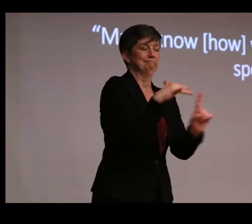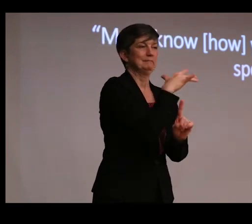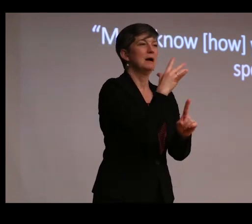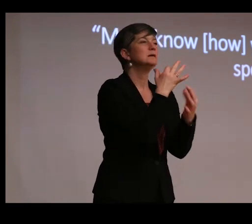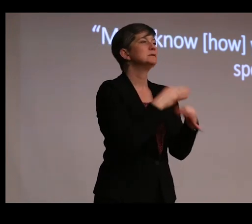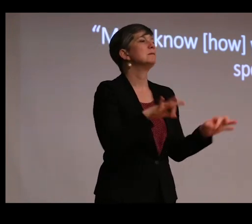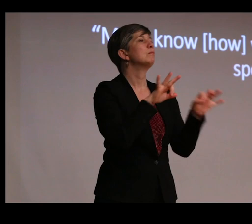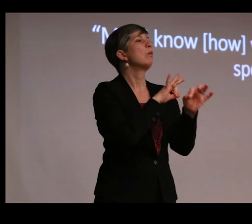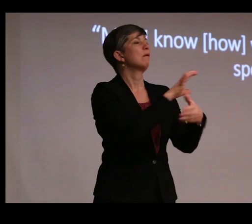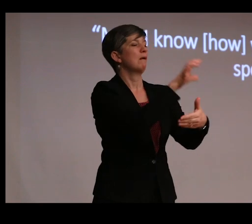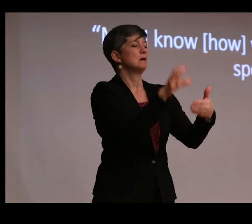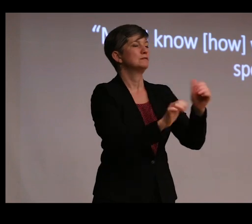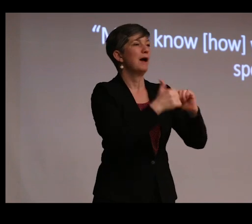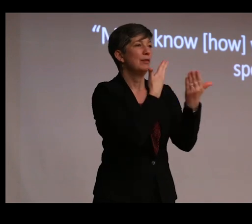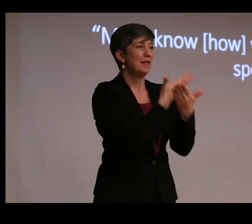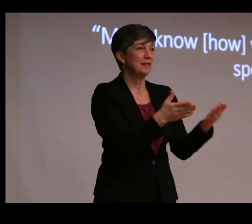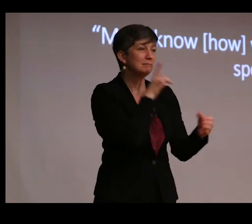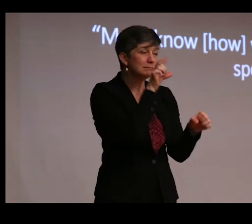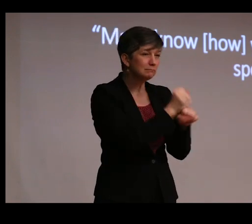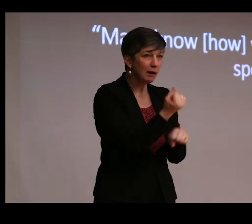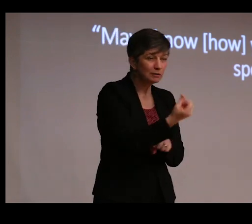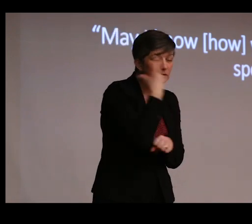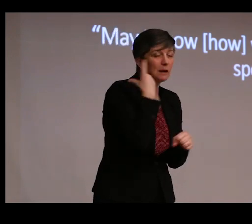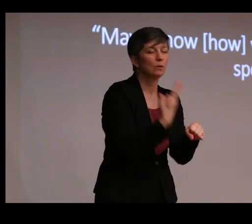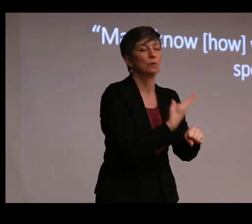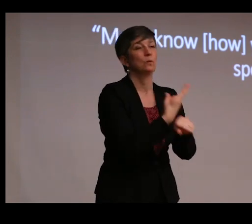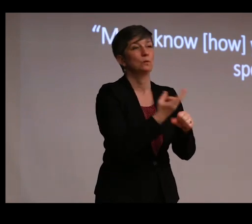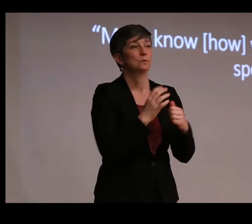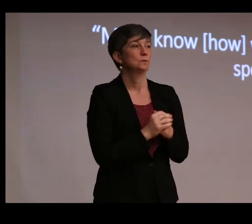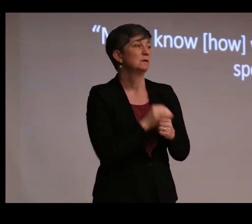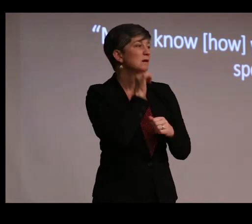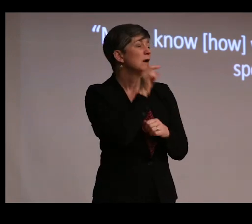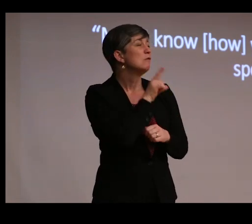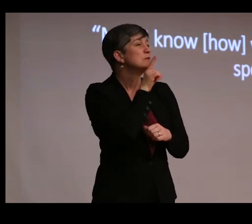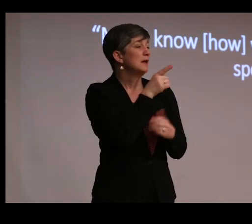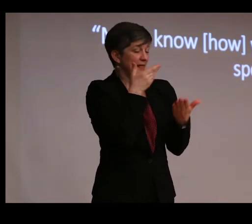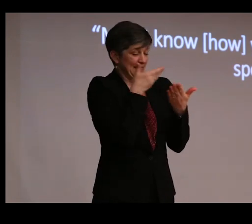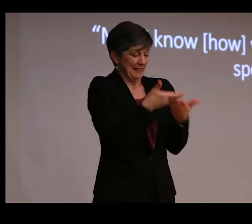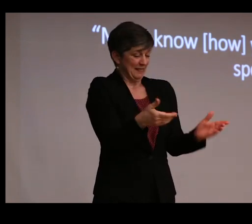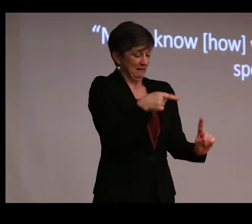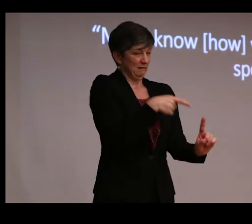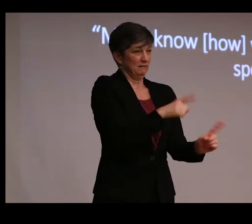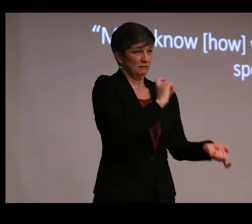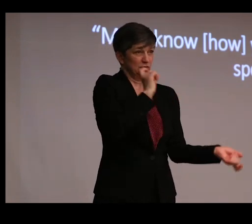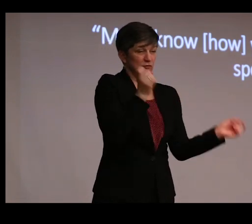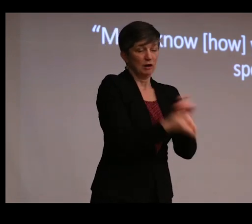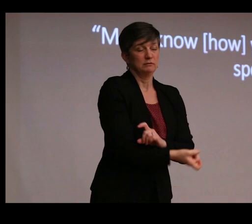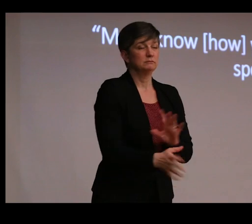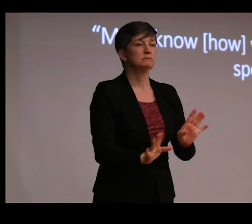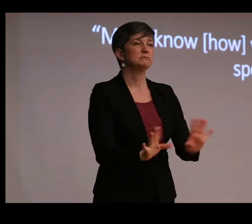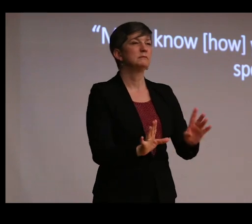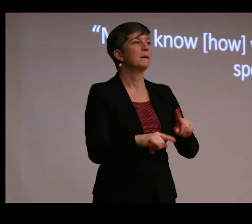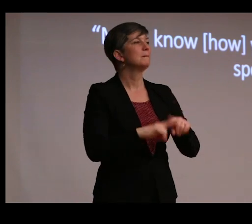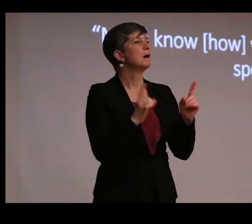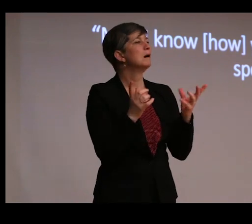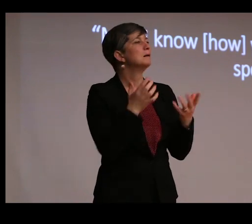for how the thing is understood or used. And it's not so much the thing that changes